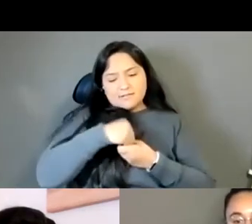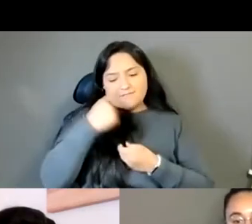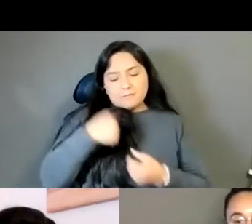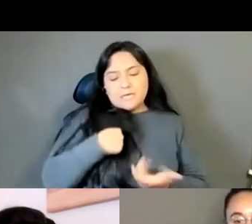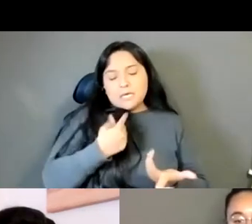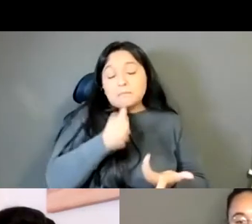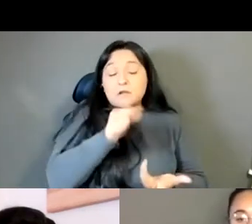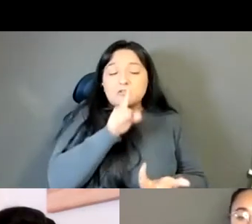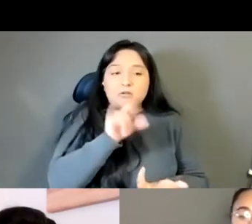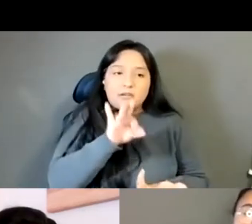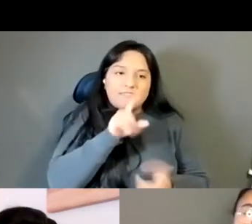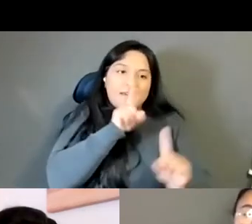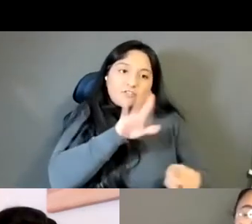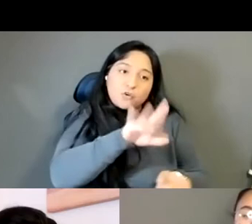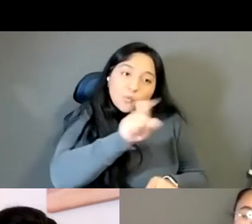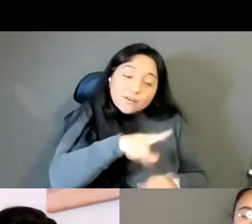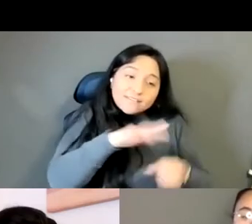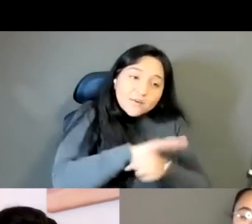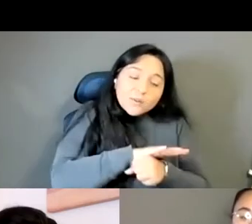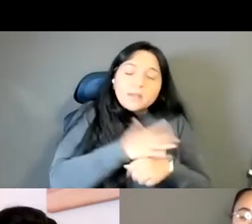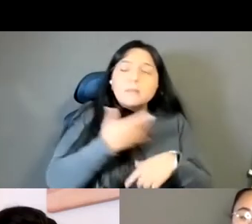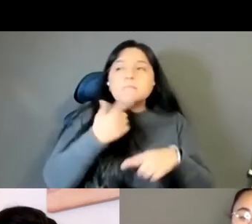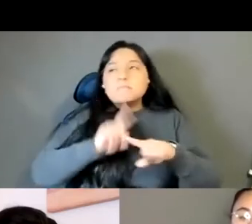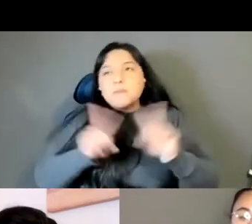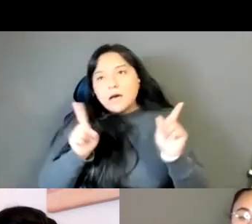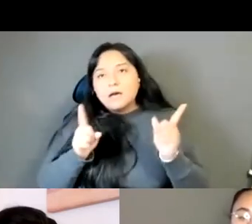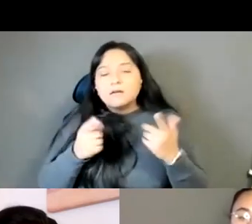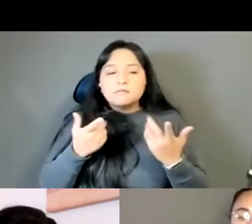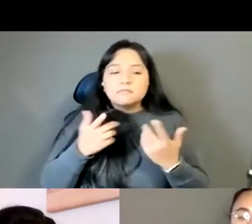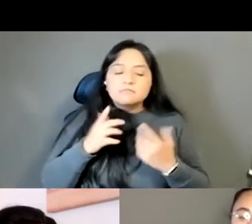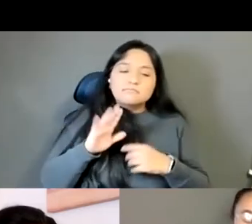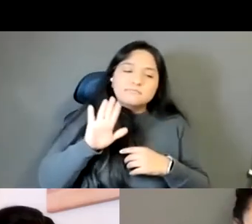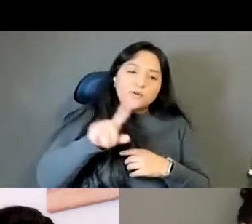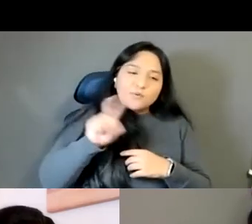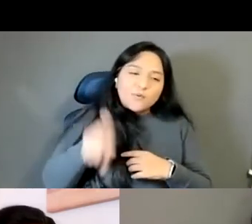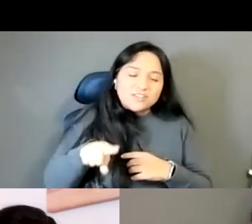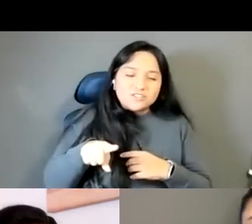But, yeah, to get to what you asked about like where that line was where I thought I